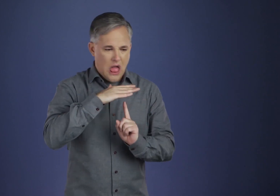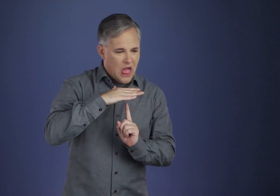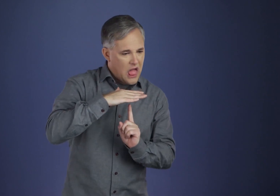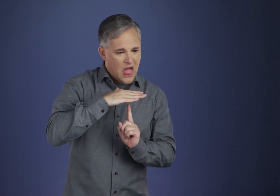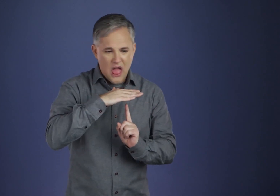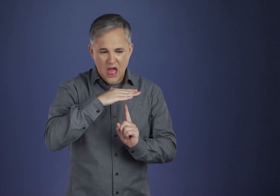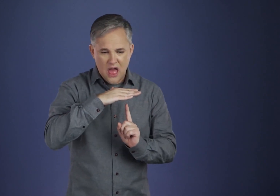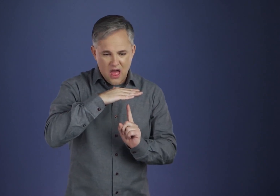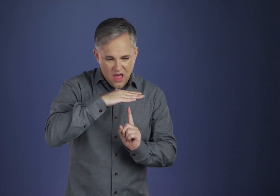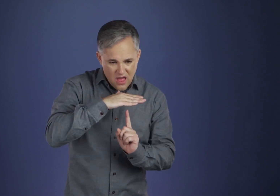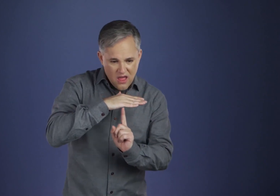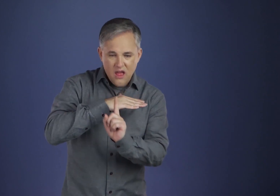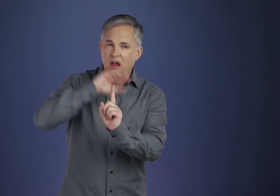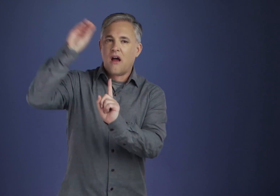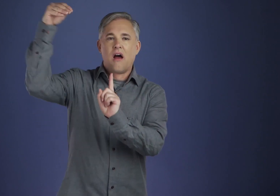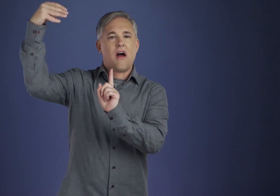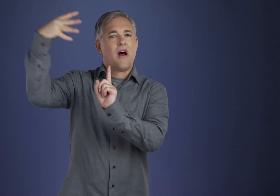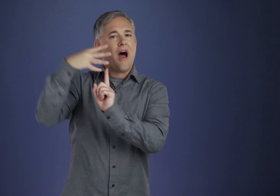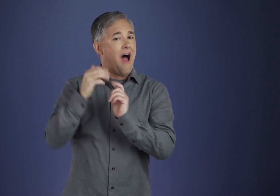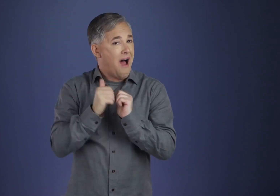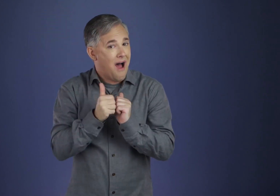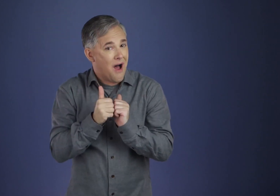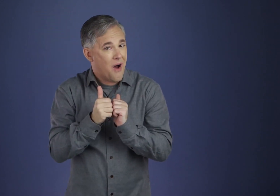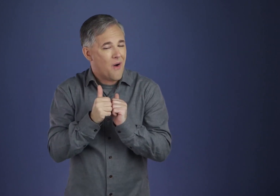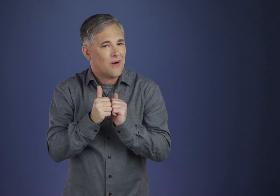Meditation is our step out into the sun.